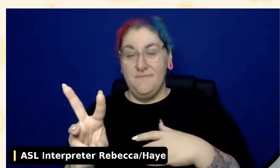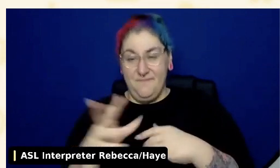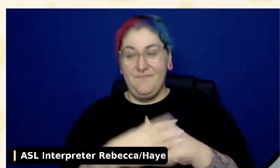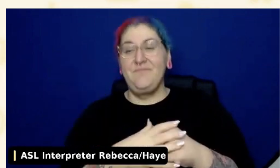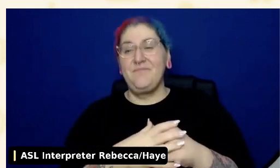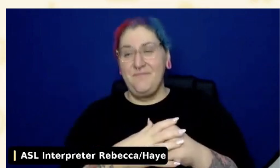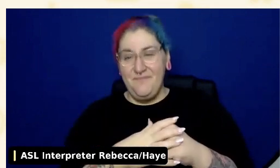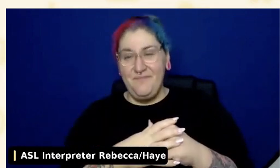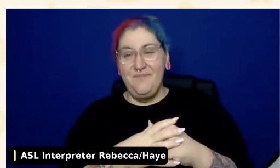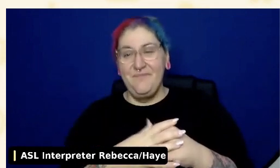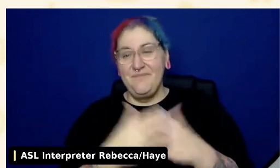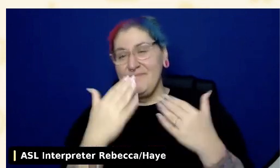Thank you, bye.